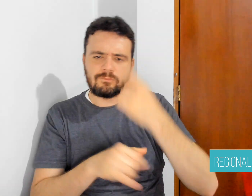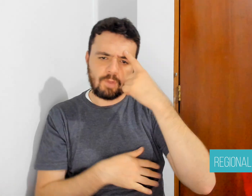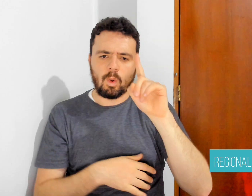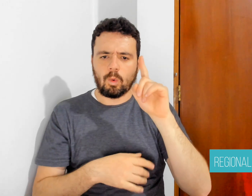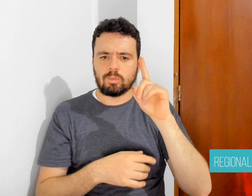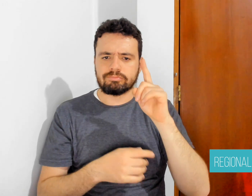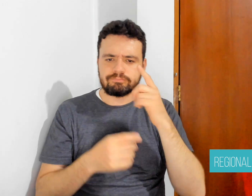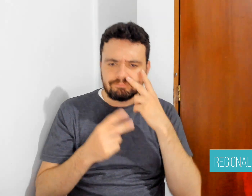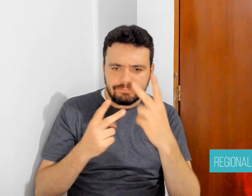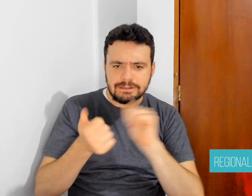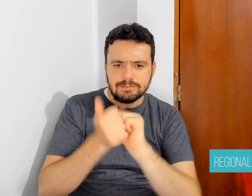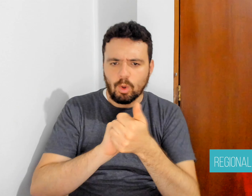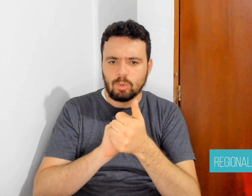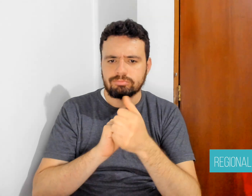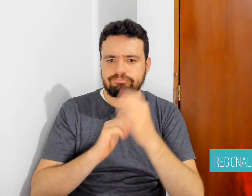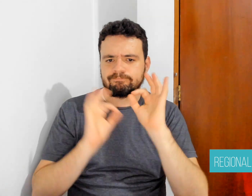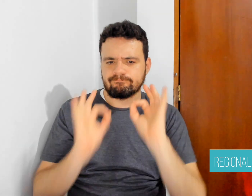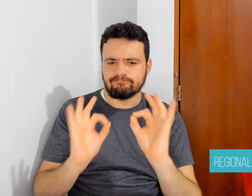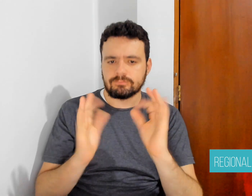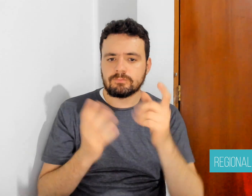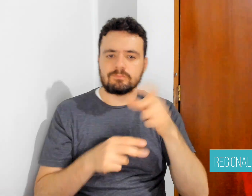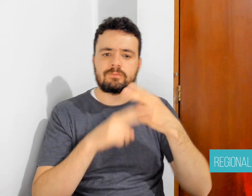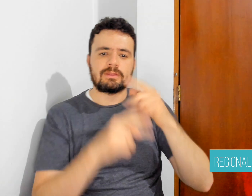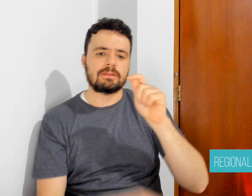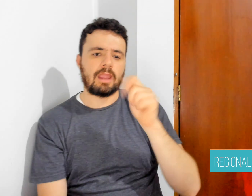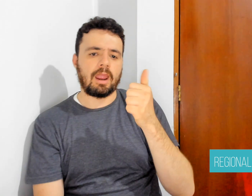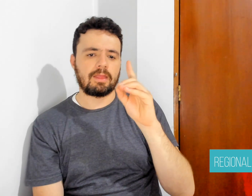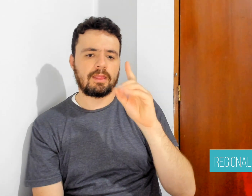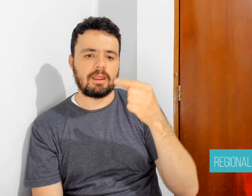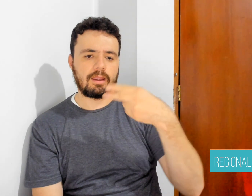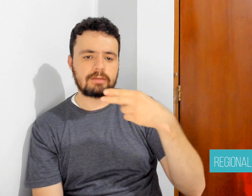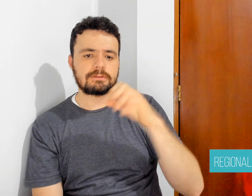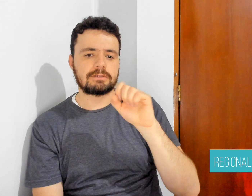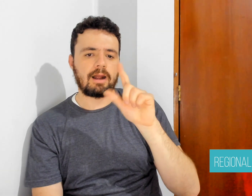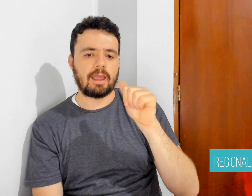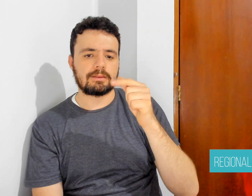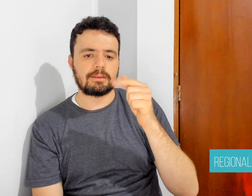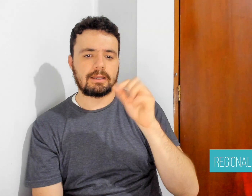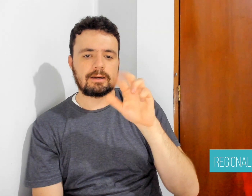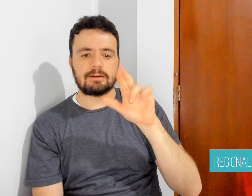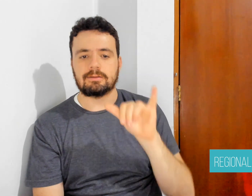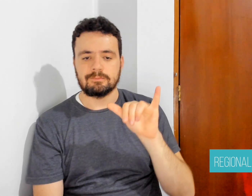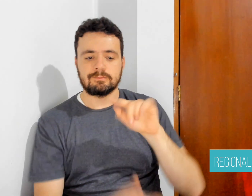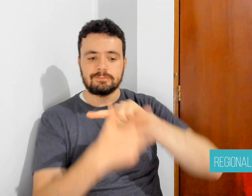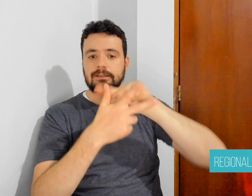Manuel Funes Bicerne, Ingrid Romero, Julián Vincitorio Doce,